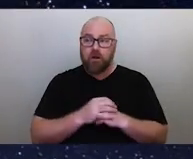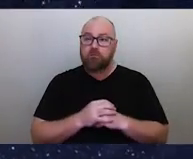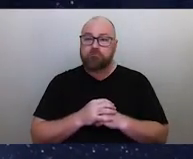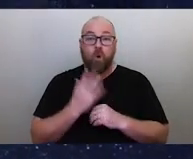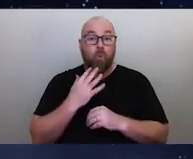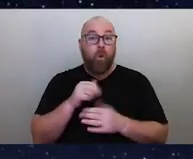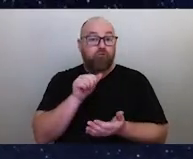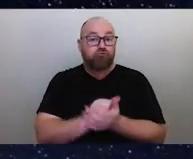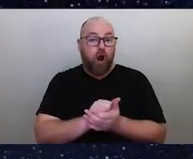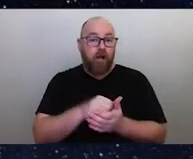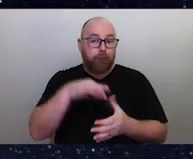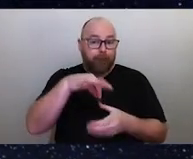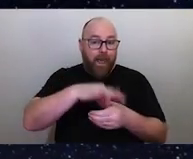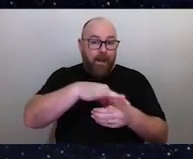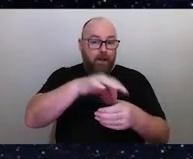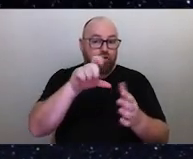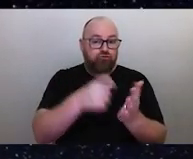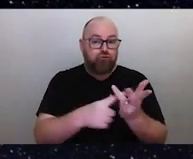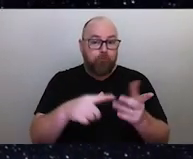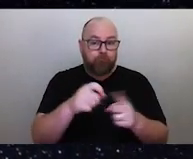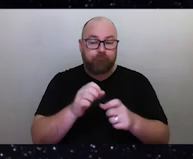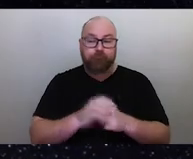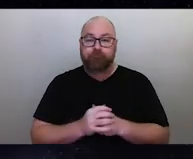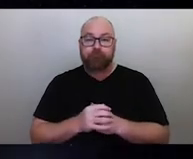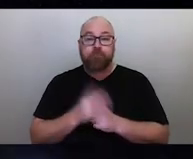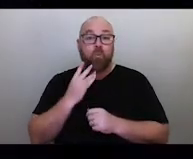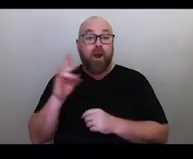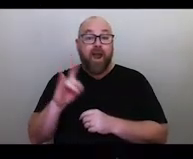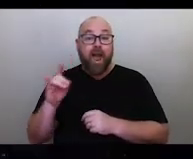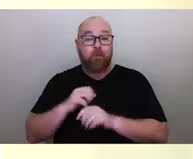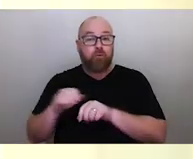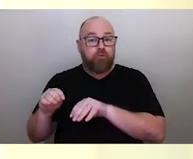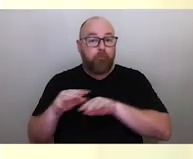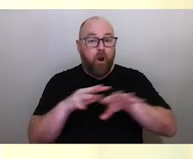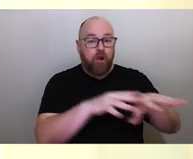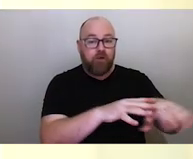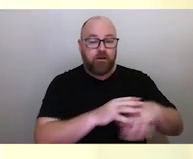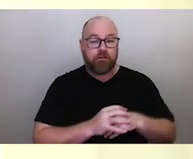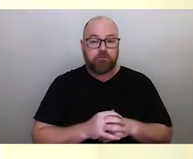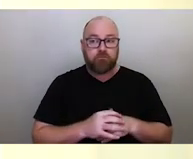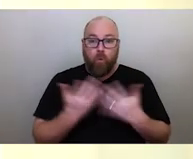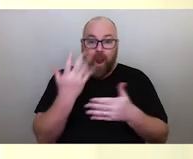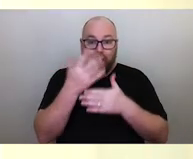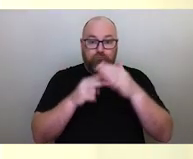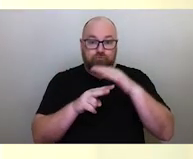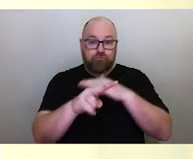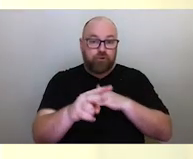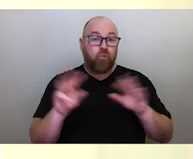when animals are migrating, even how to forecast weather. But you also look at different elements of the sun